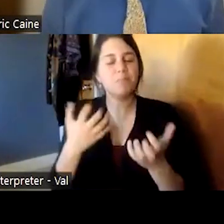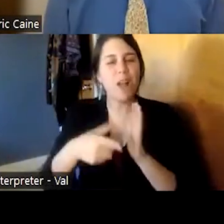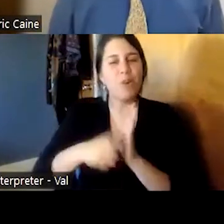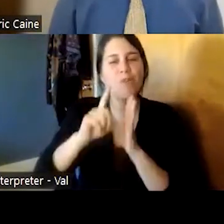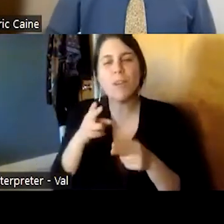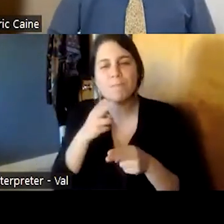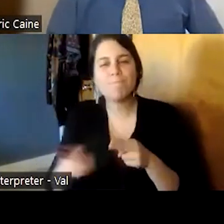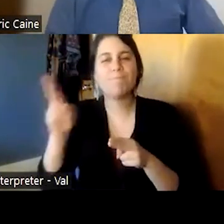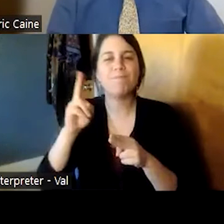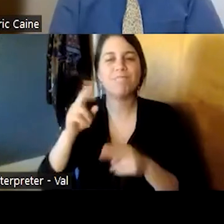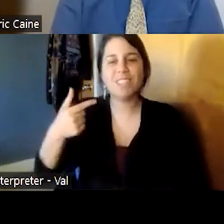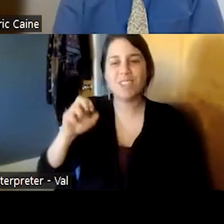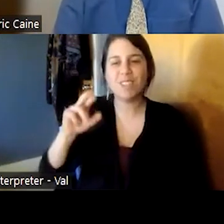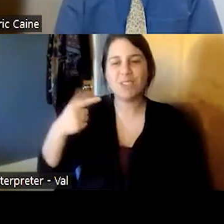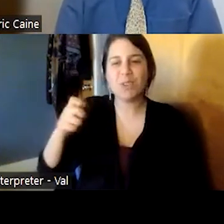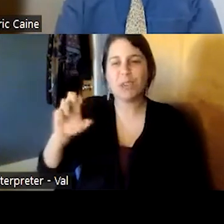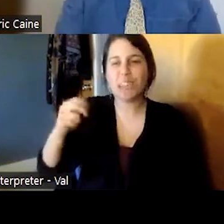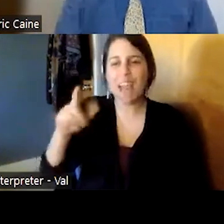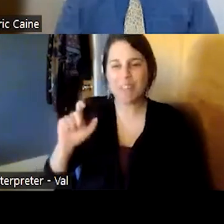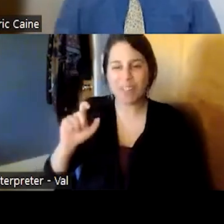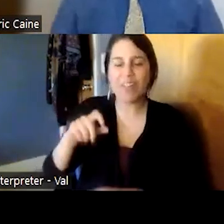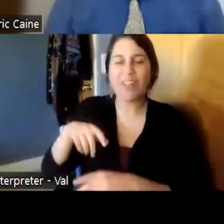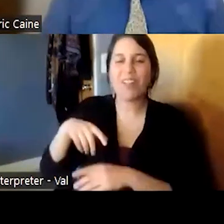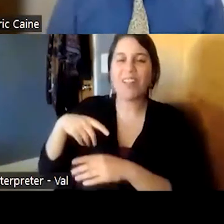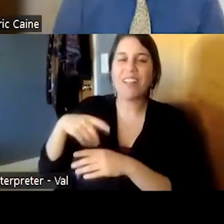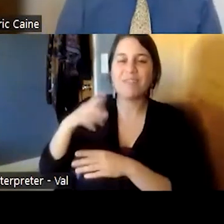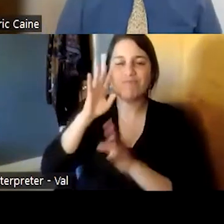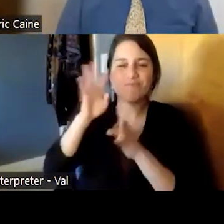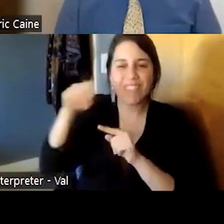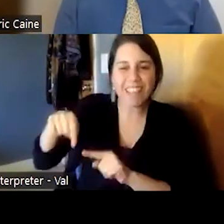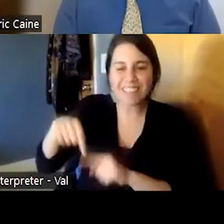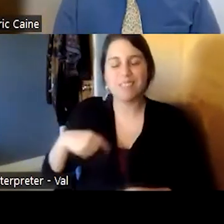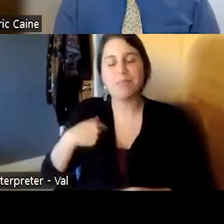how george engel came to this we've heard about george and john romano and and the like but